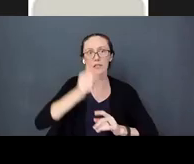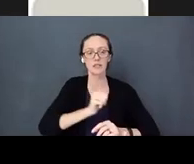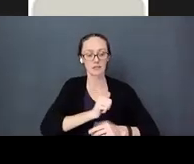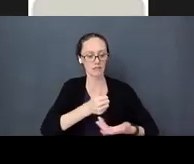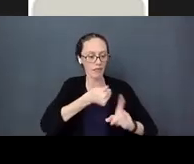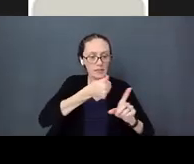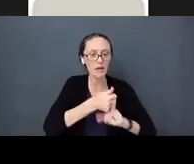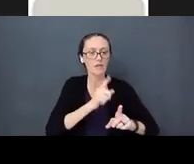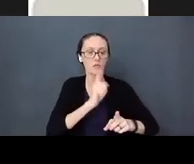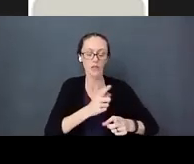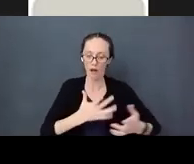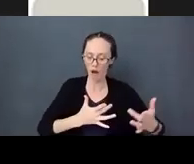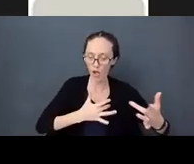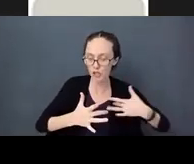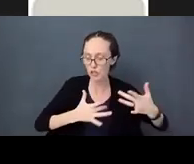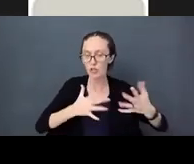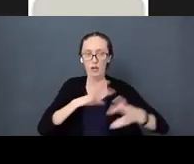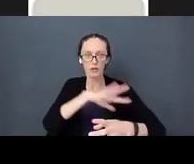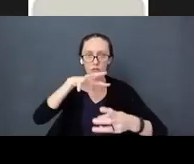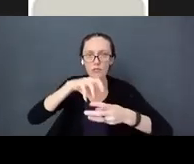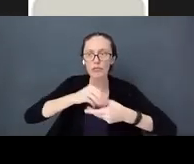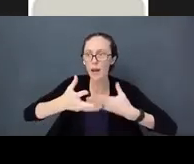it calms that child's nervous system and make them less anxious,